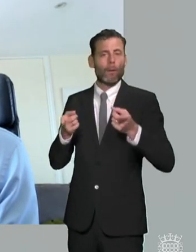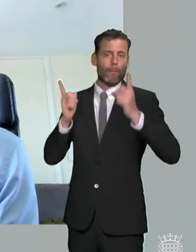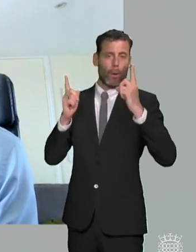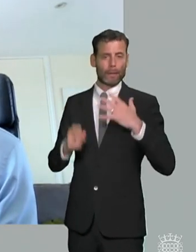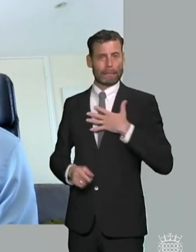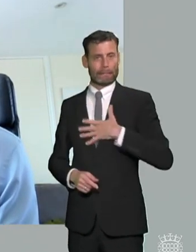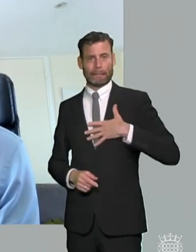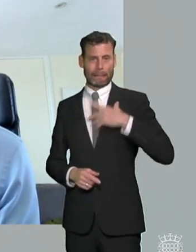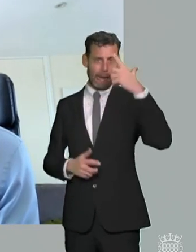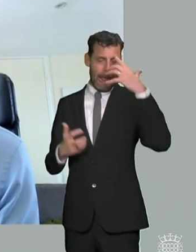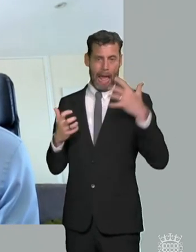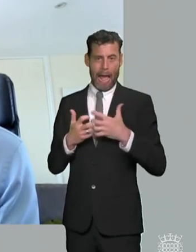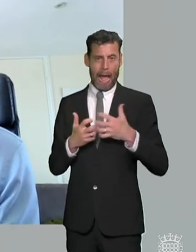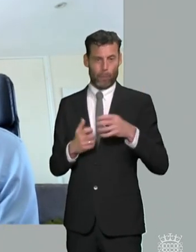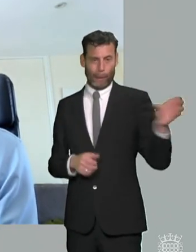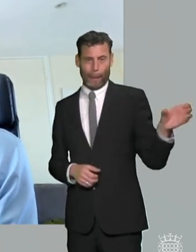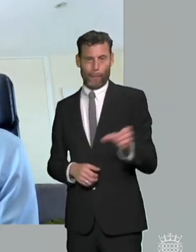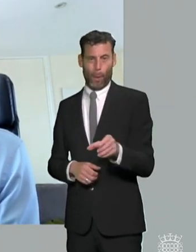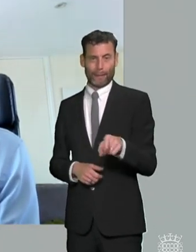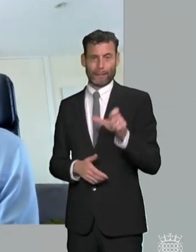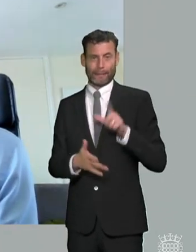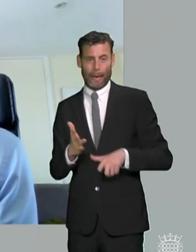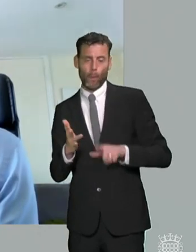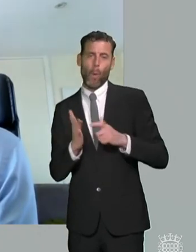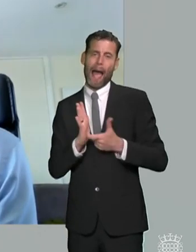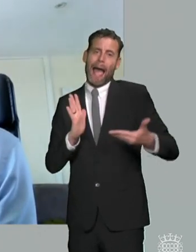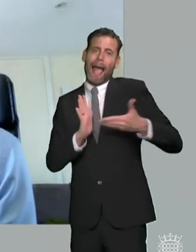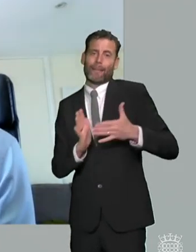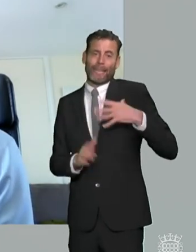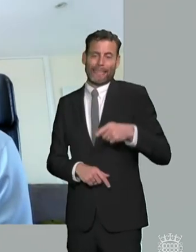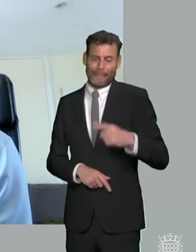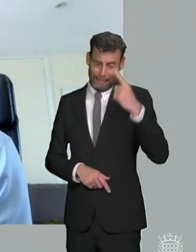it would incur additional costs and i think that there are schemes like um